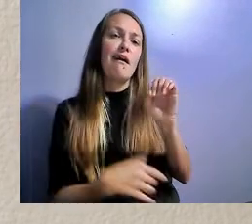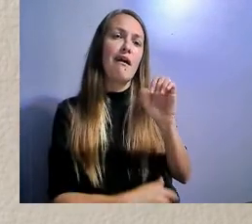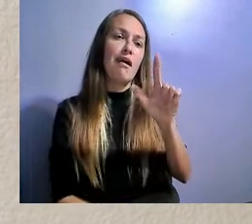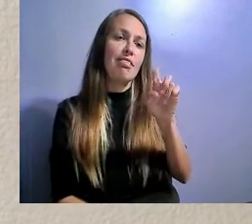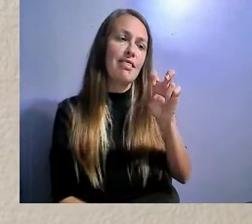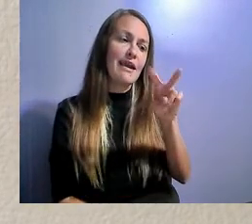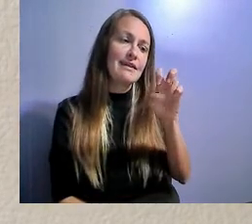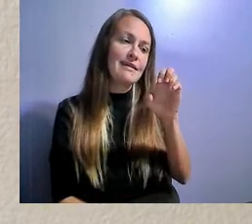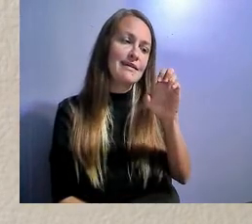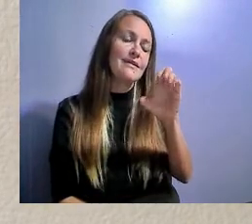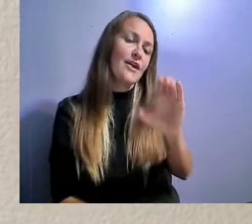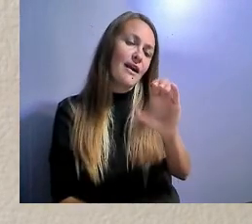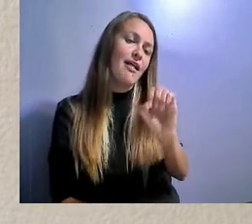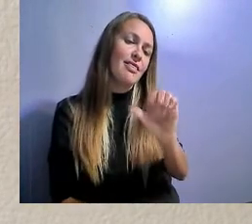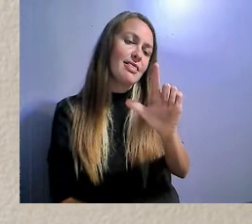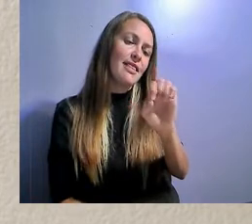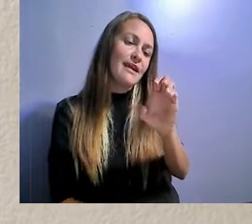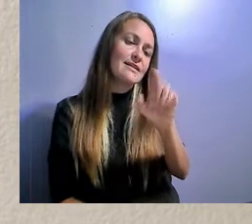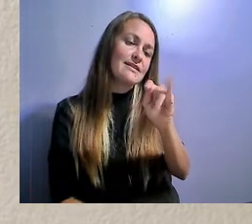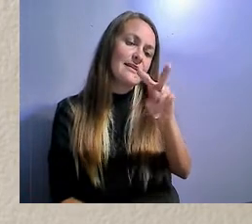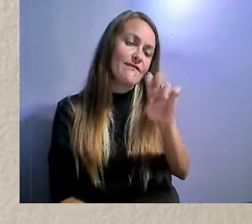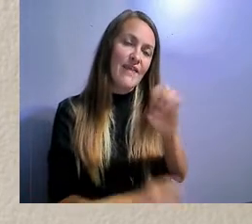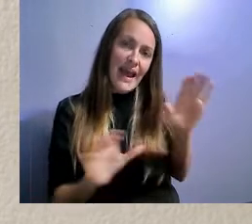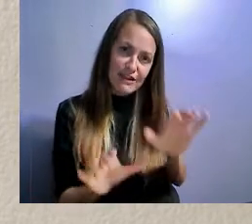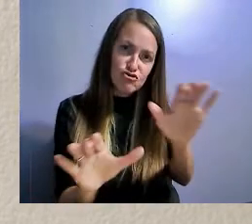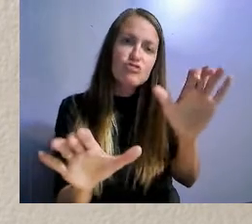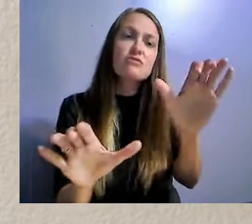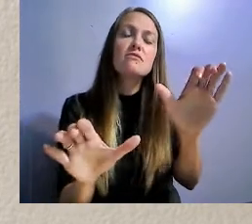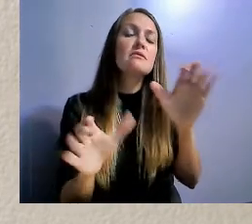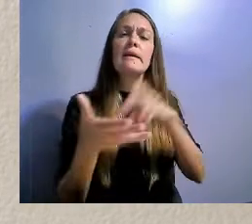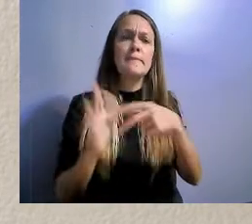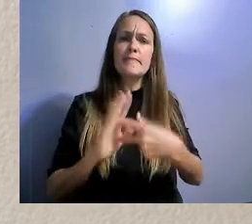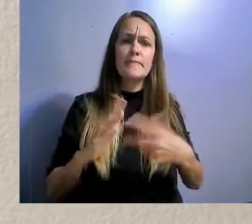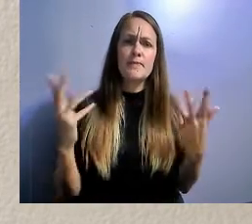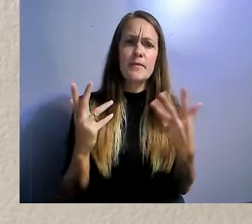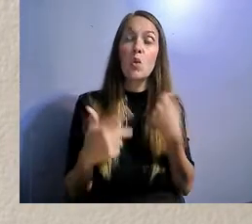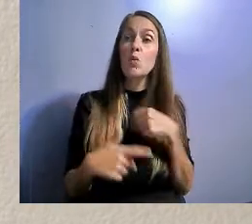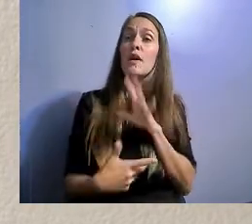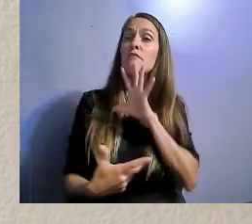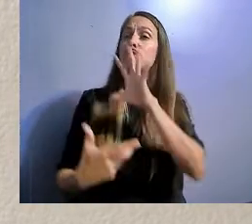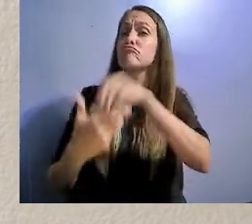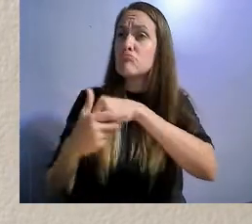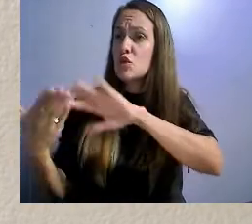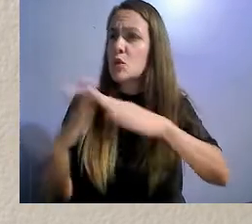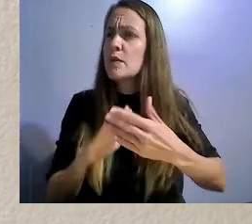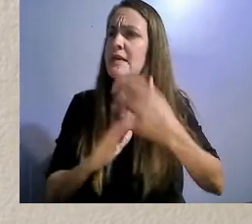and we see where people are at and what they need. We enable them to make changes the changes they need,